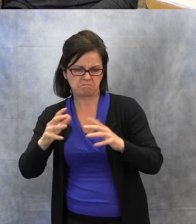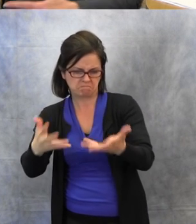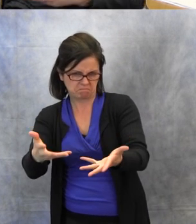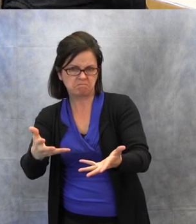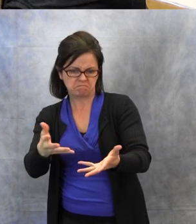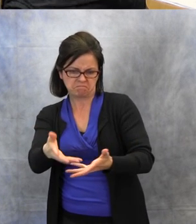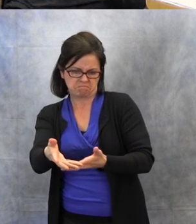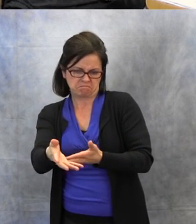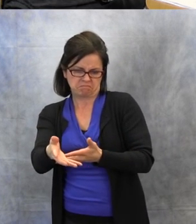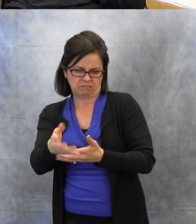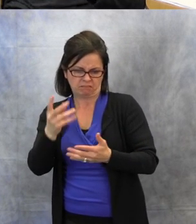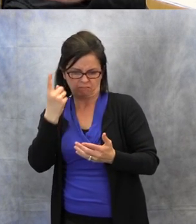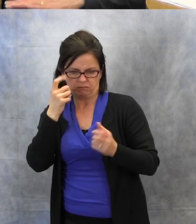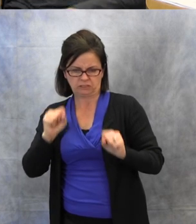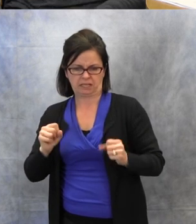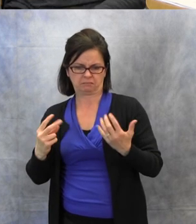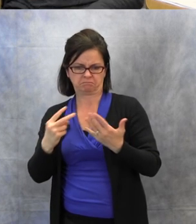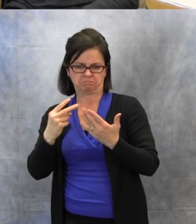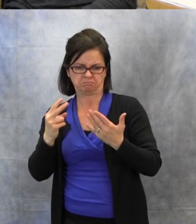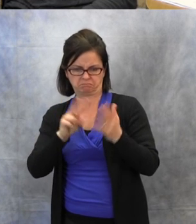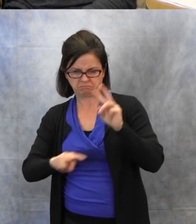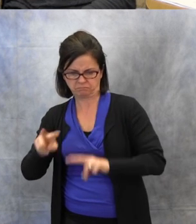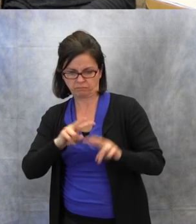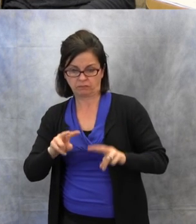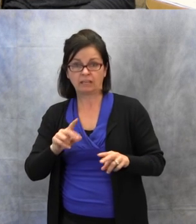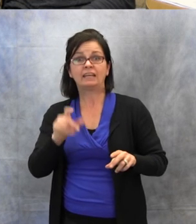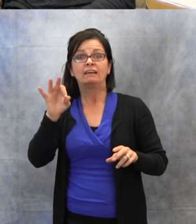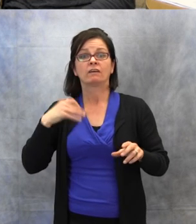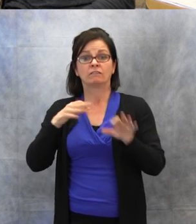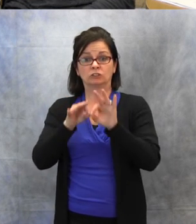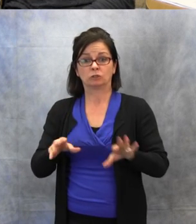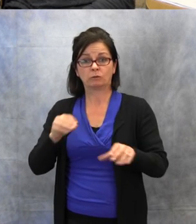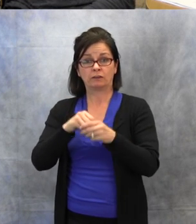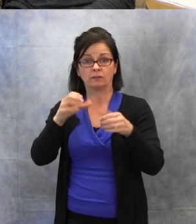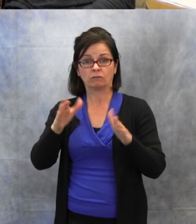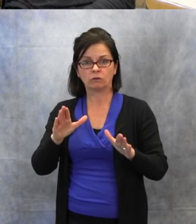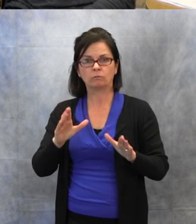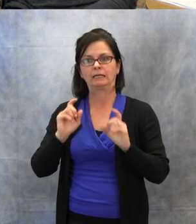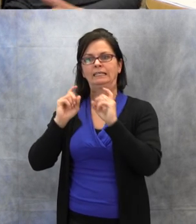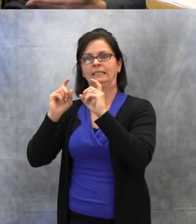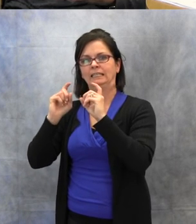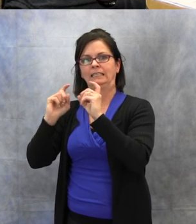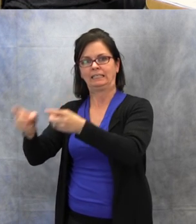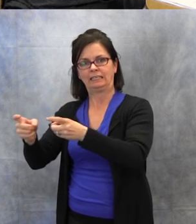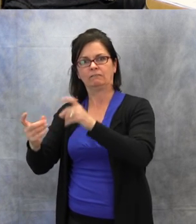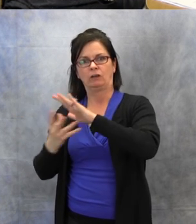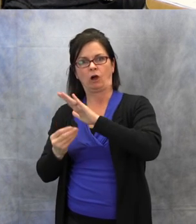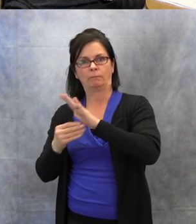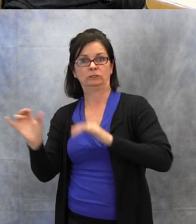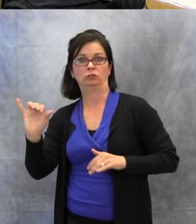if you could give them a copy, that helps greatly, too. Just remember that trying to read